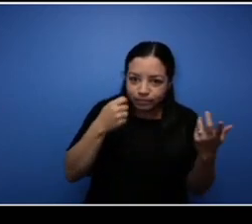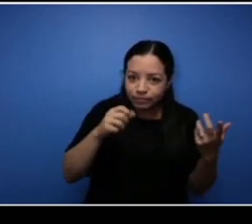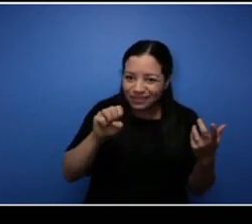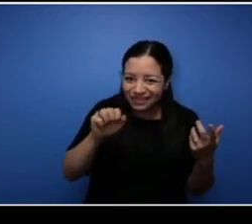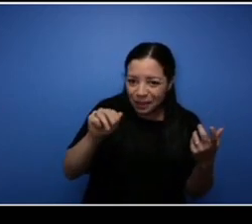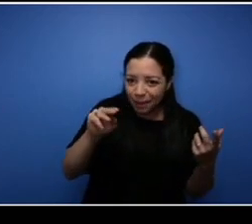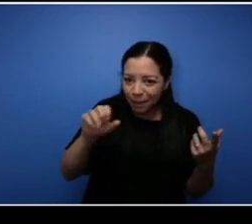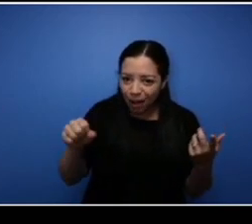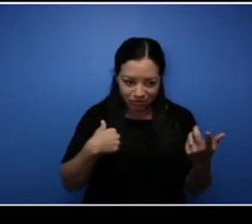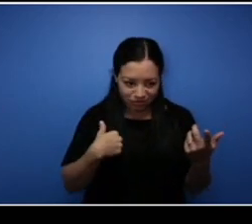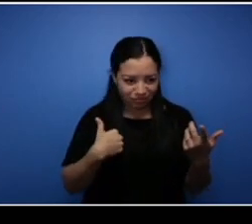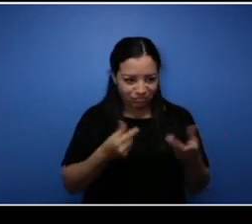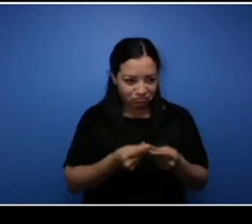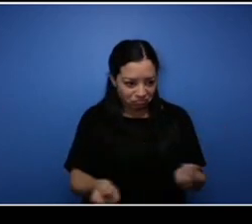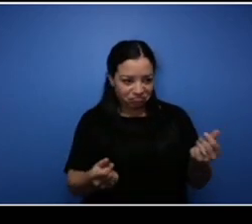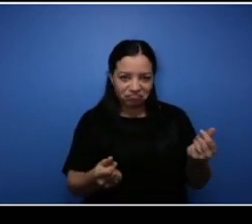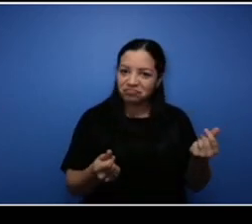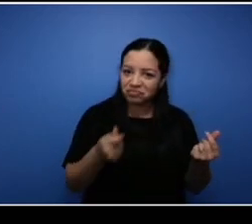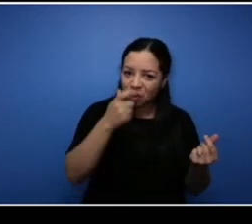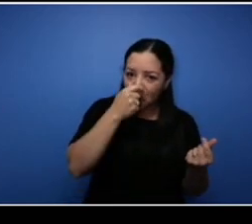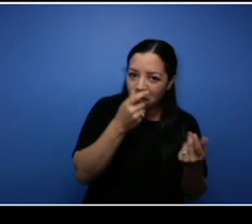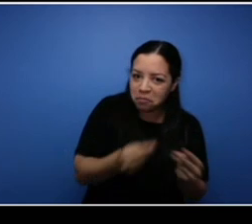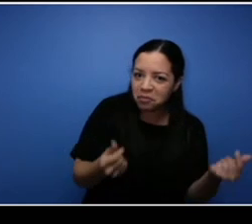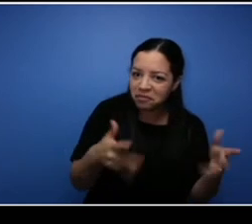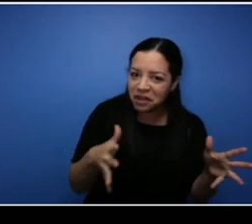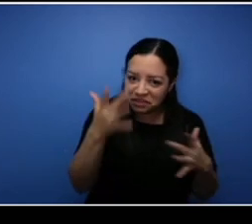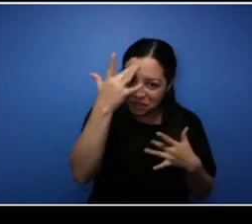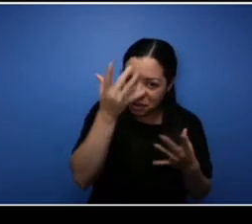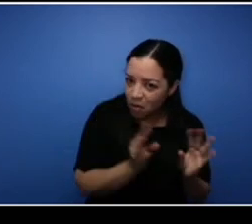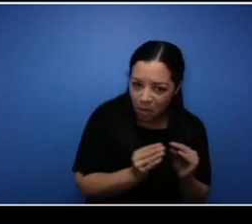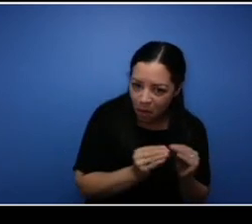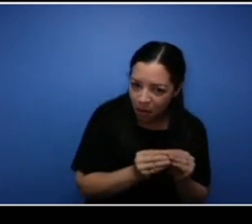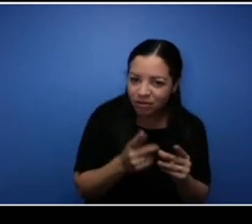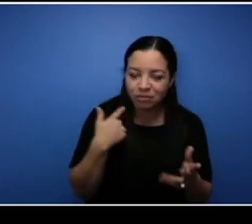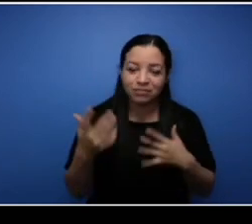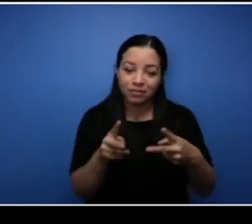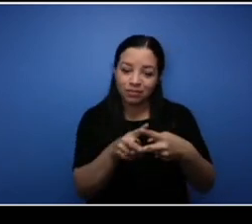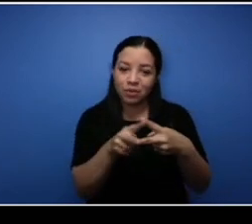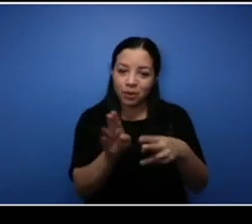so I'm really excited for that and for what you have for both of your businesses, uh Back